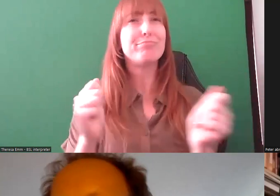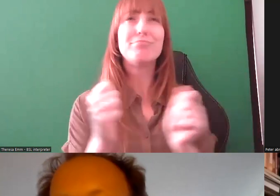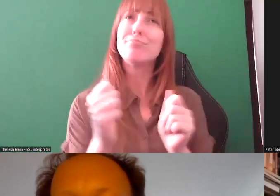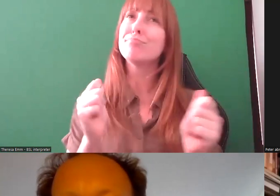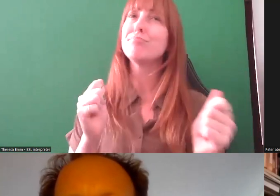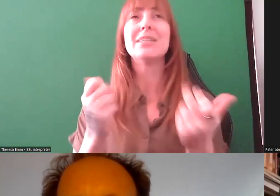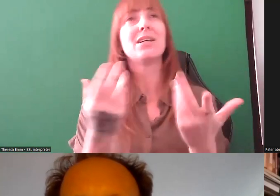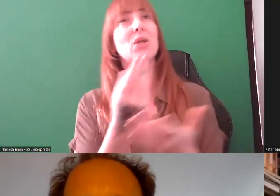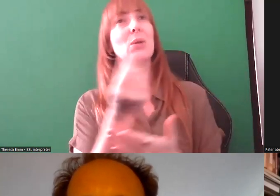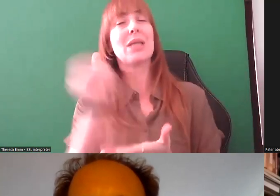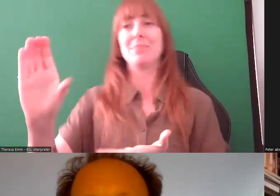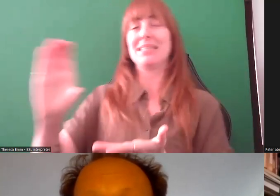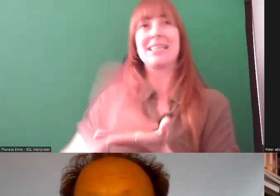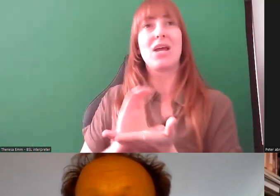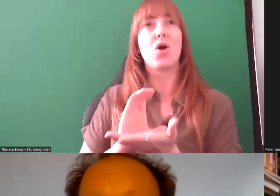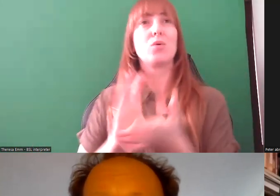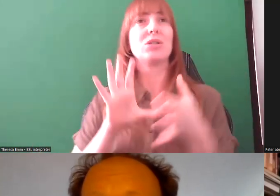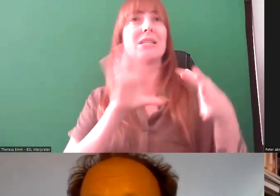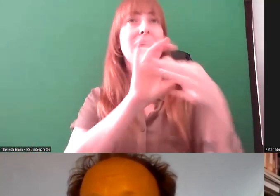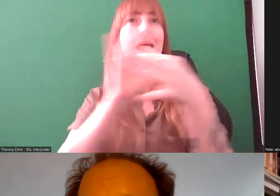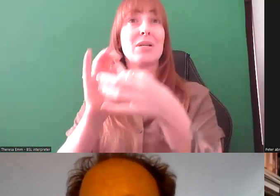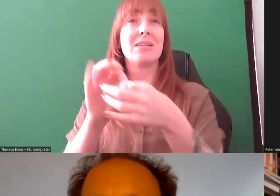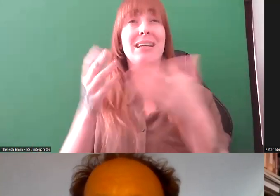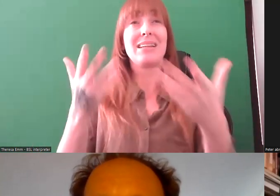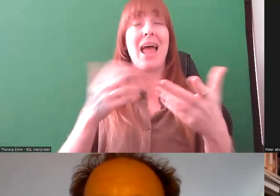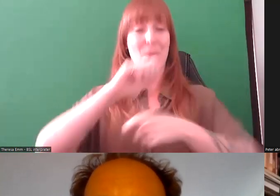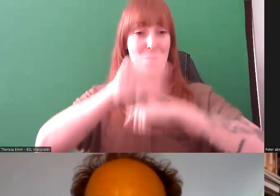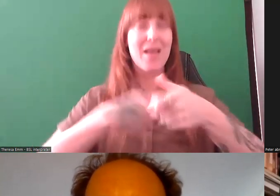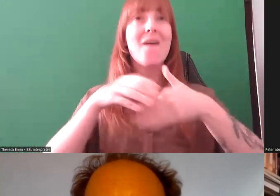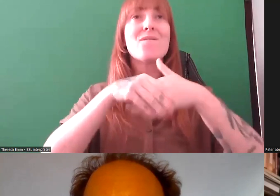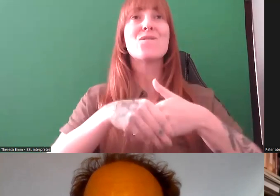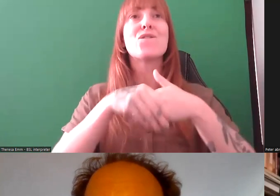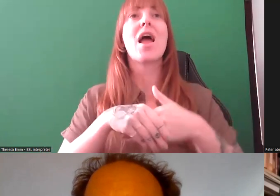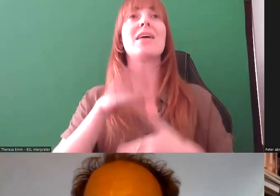collaborators, lots of us have become friends through working on this project together;